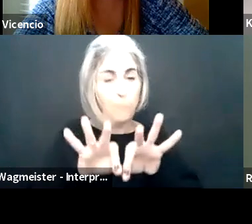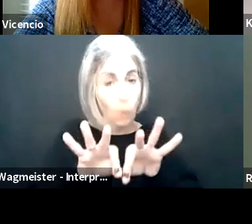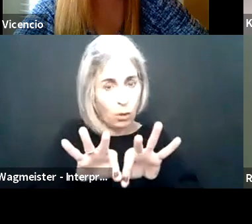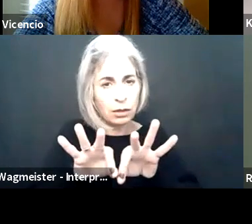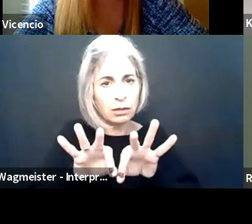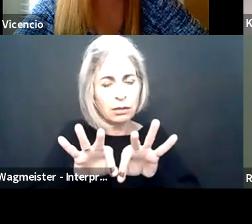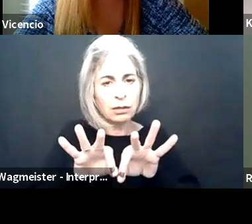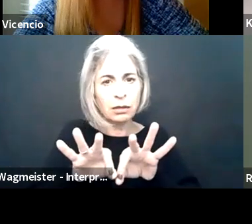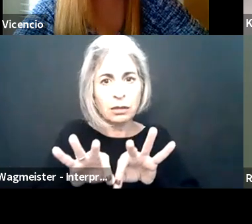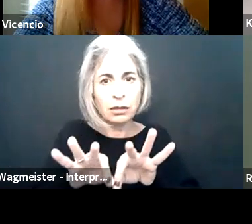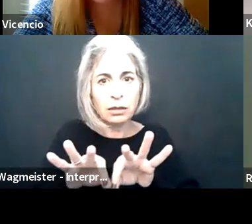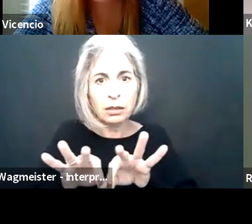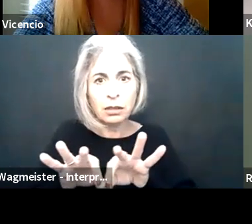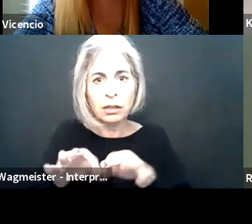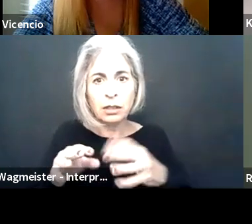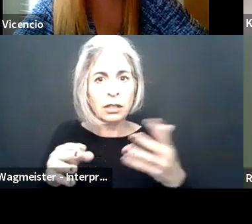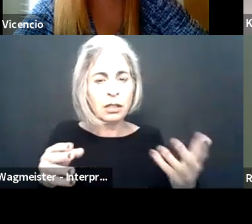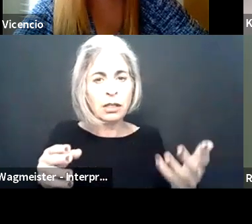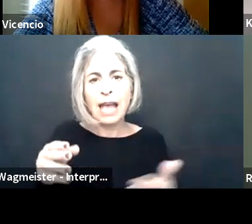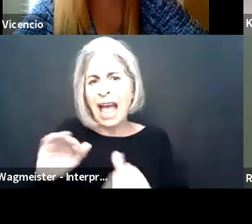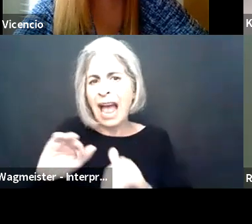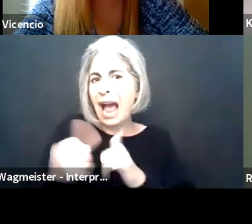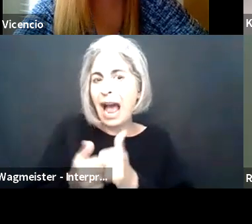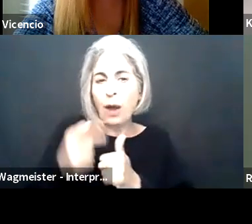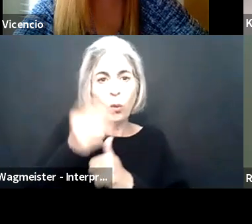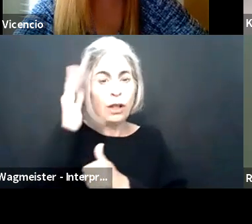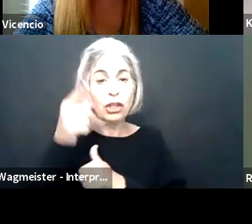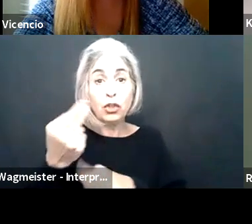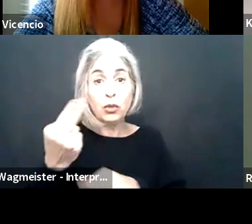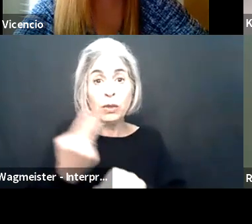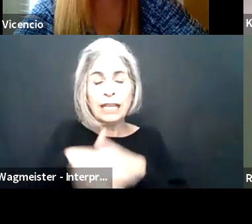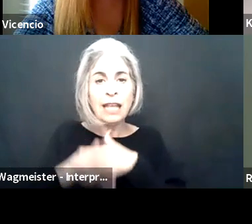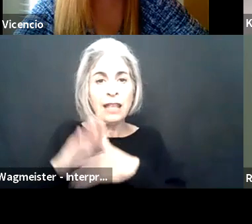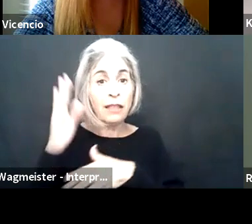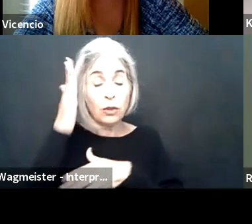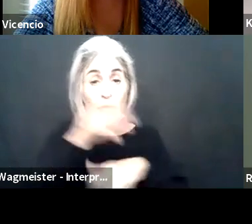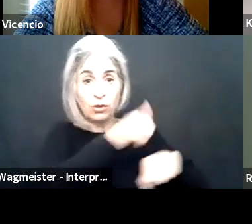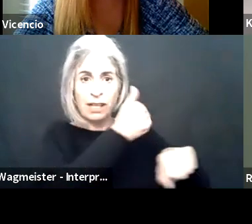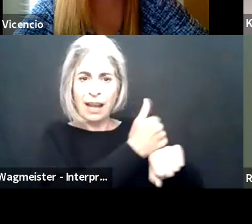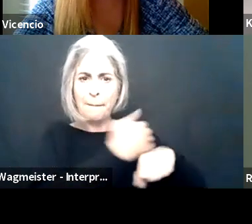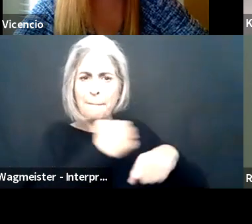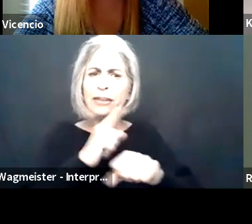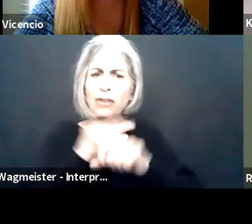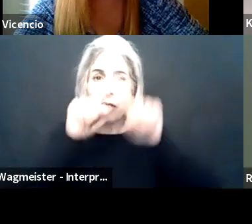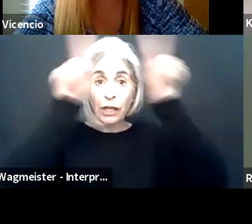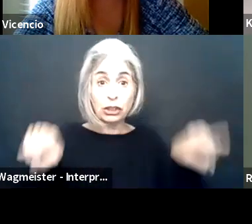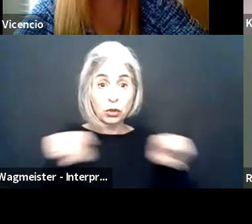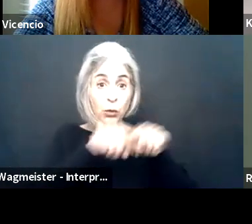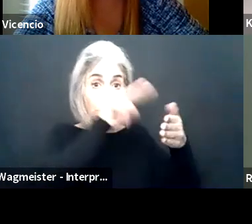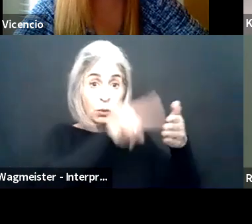in on what Janet was saying too, it's setups. just really important to (indiscernible) You know, how will you in the future